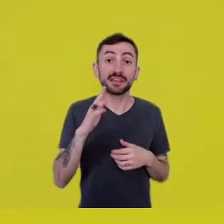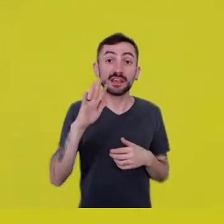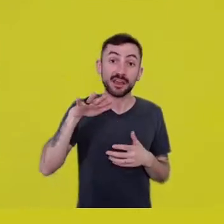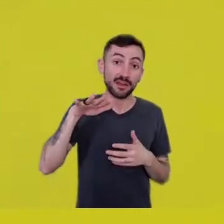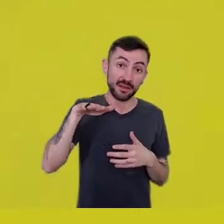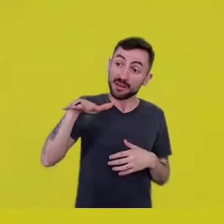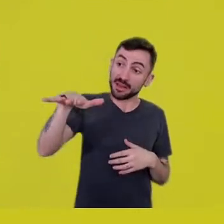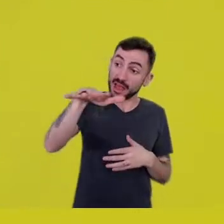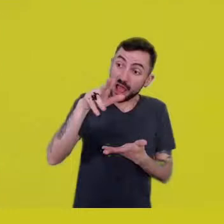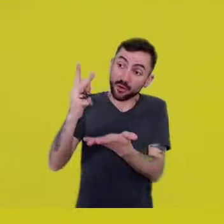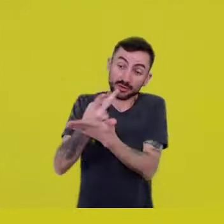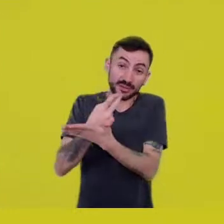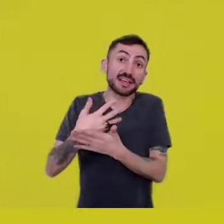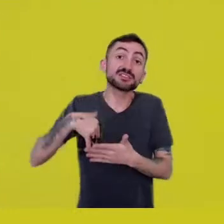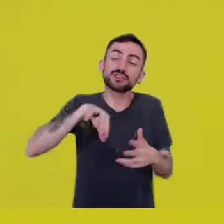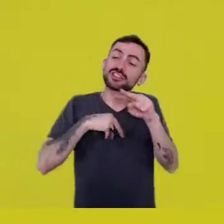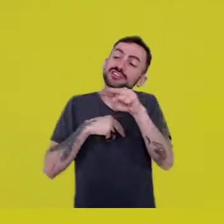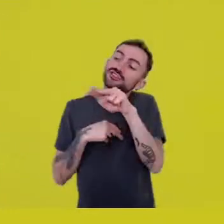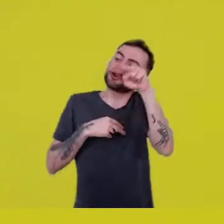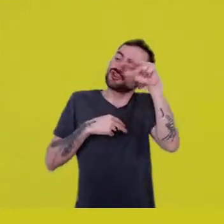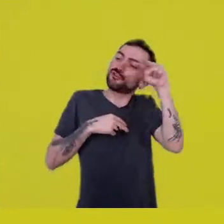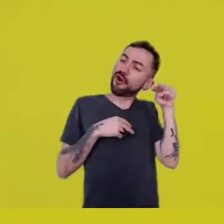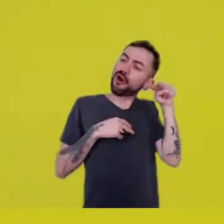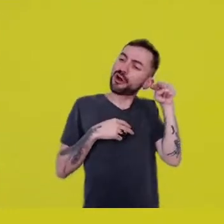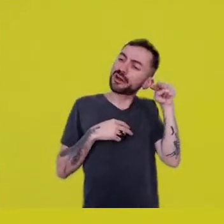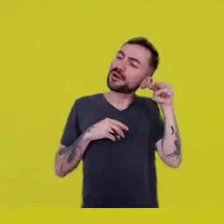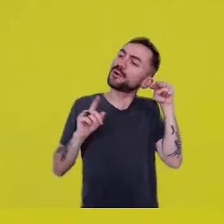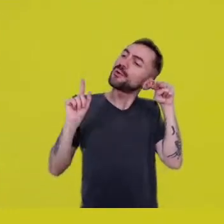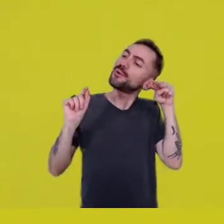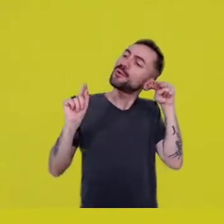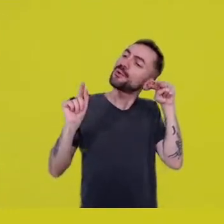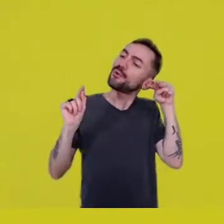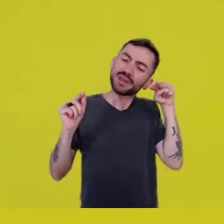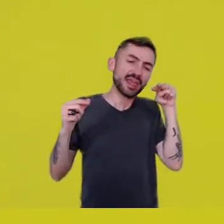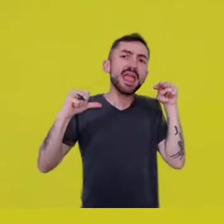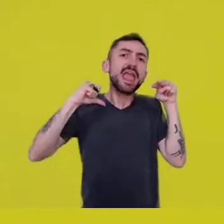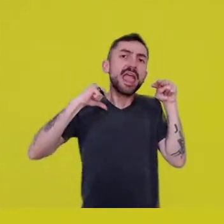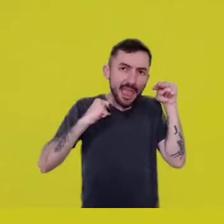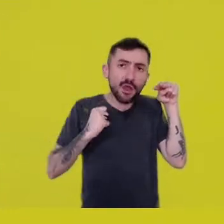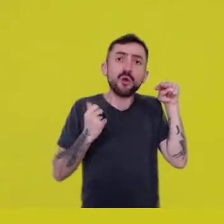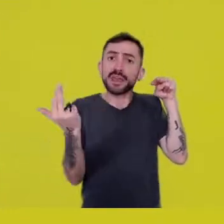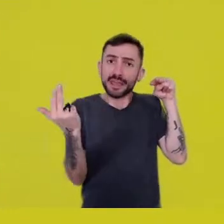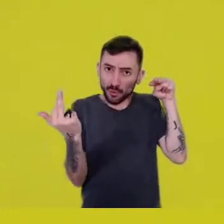what this so-called humanity we’re part of, albeit involuntarily...